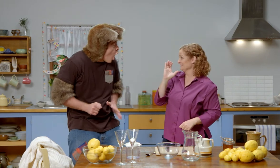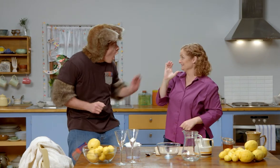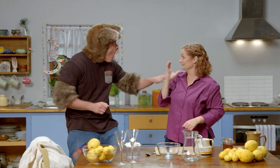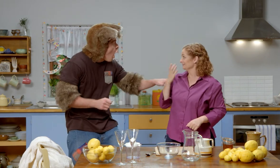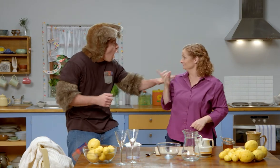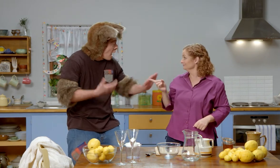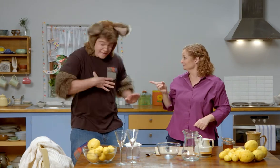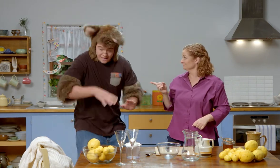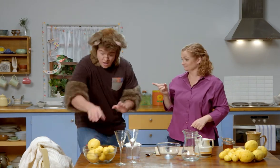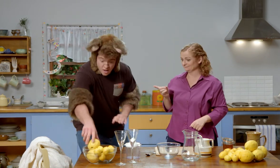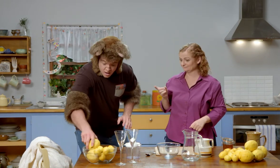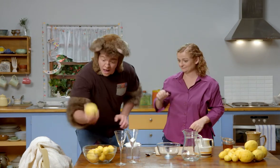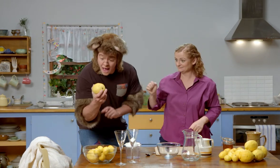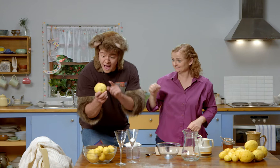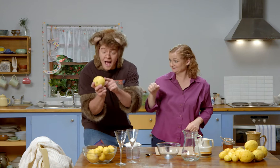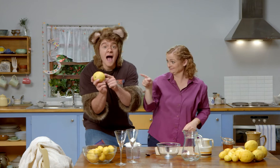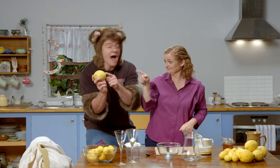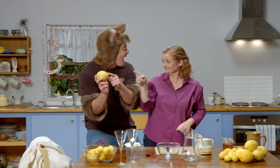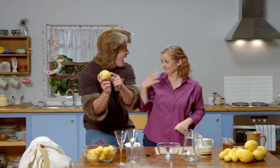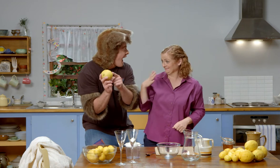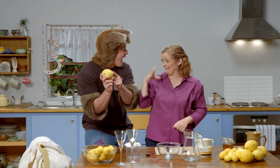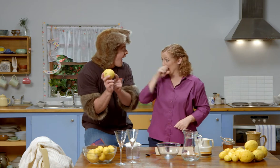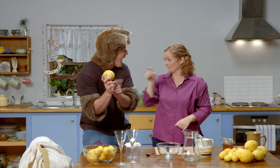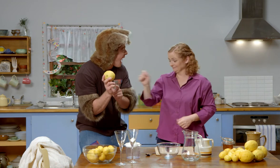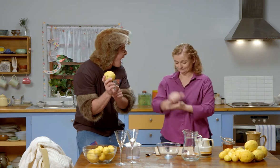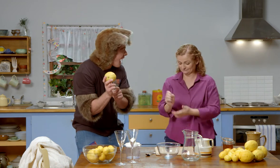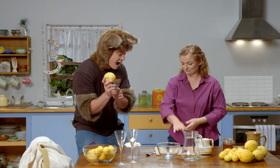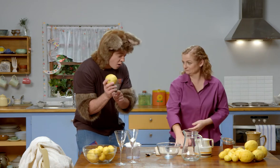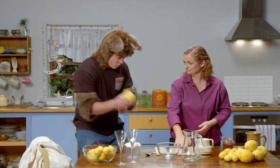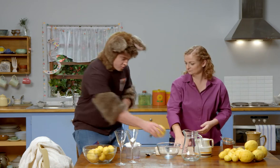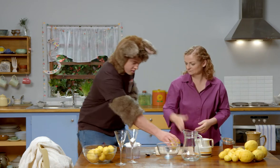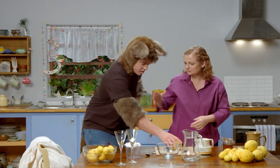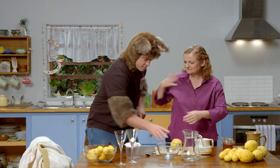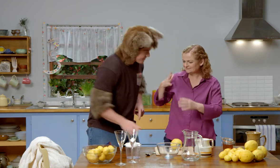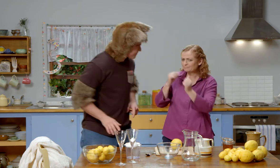Oh Sally, do we need a lemon? Yes, we do need a lemon.